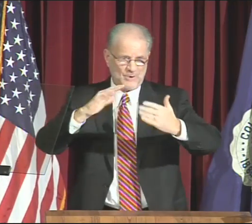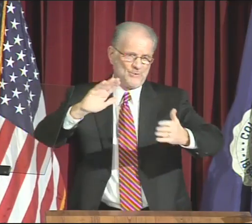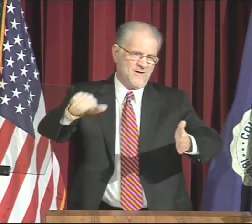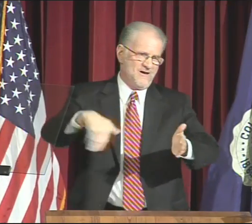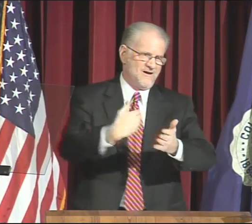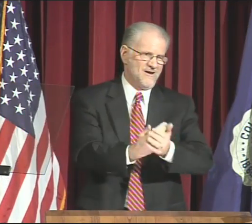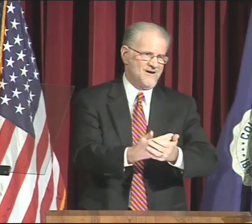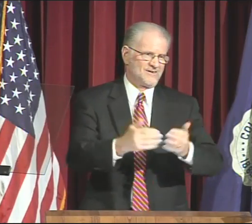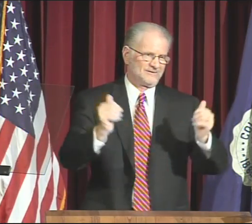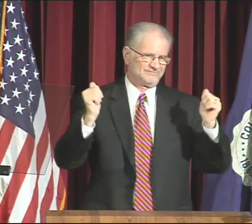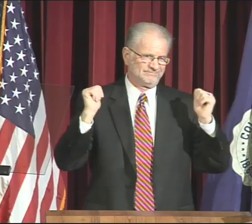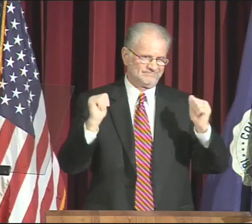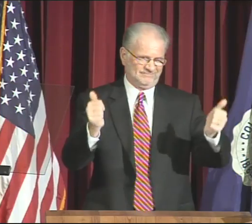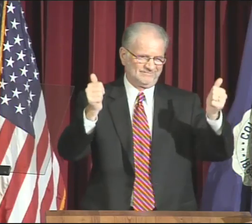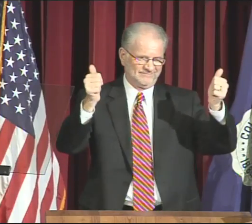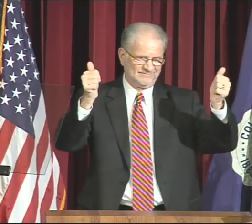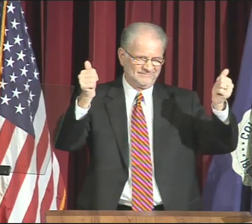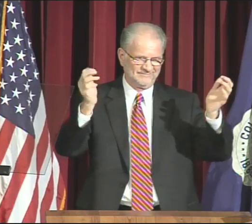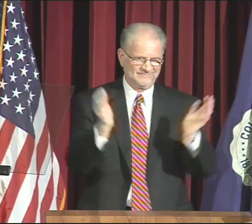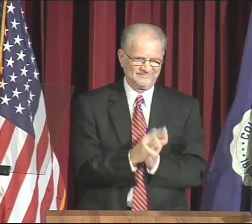Thank you, thank you all.